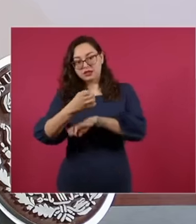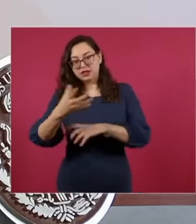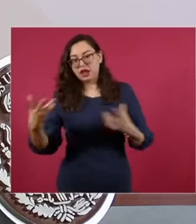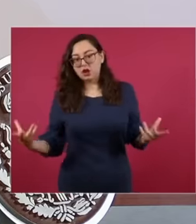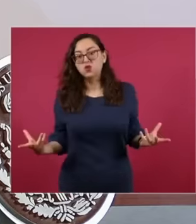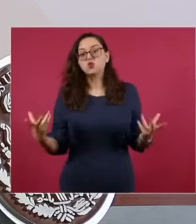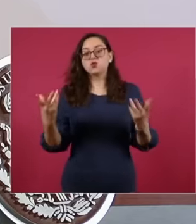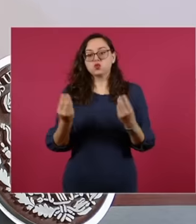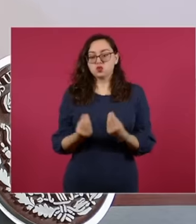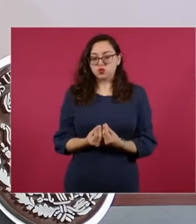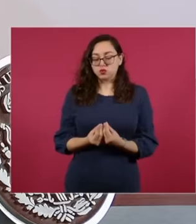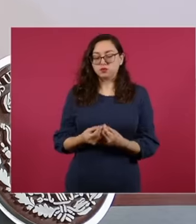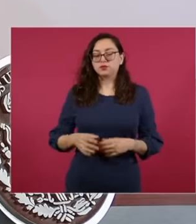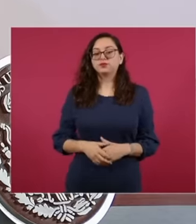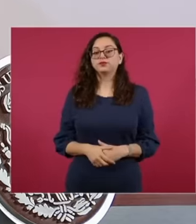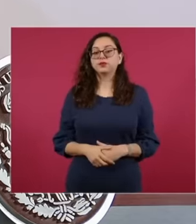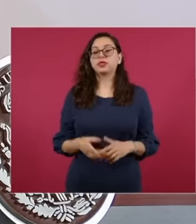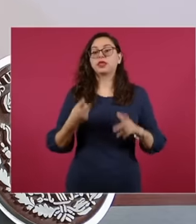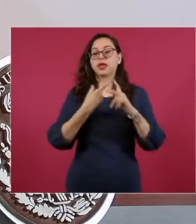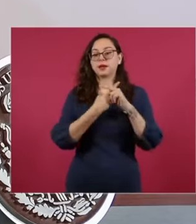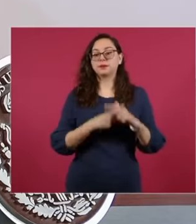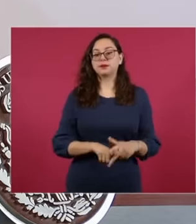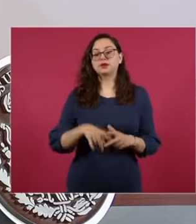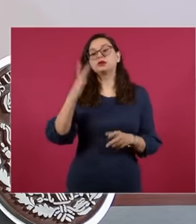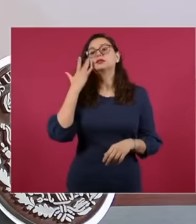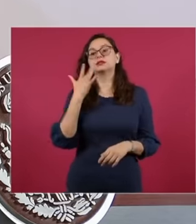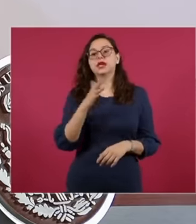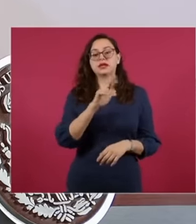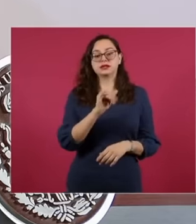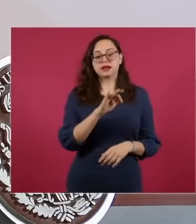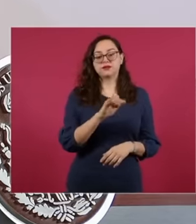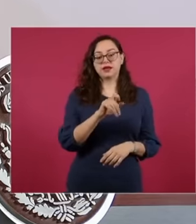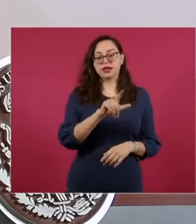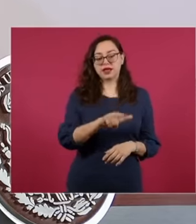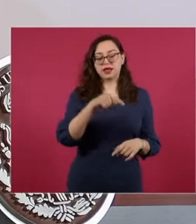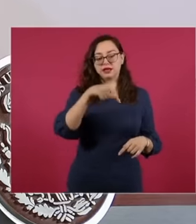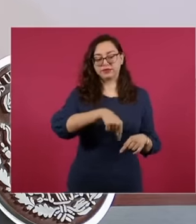plant to merge was the San Rafel Lures plant in charge. of the impta and began activities in